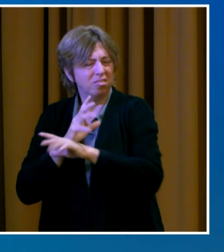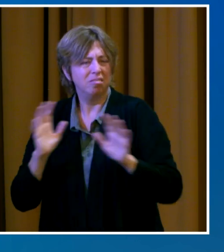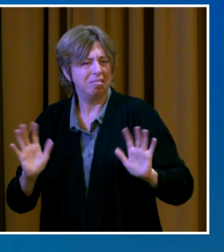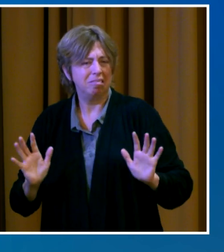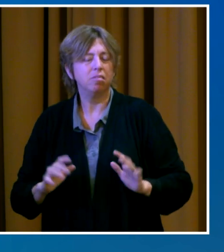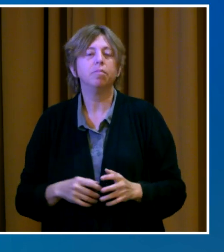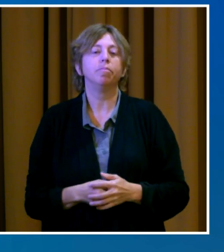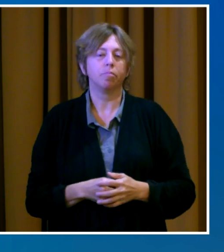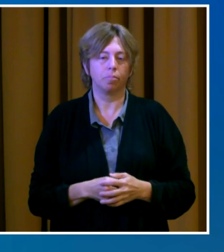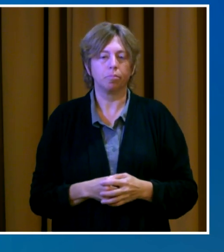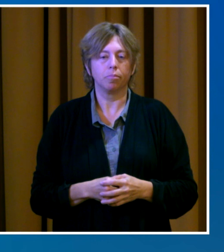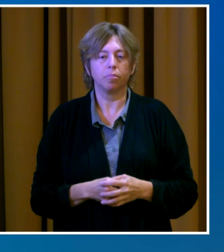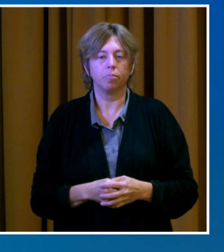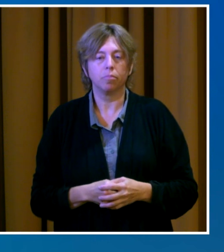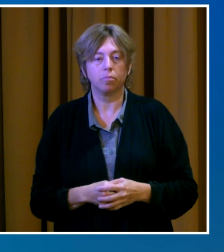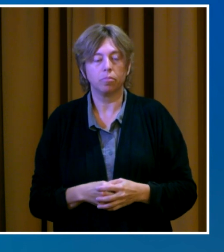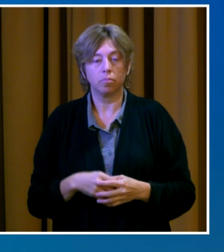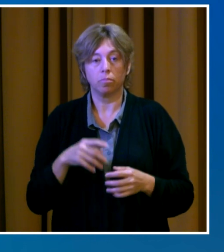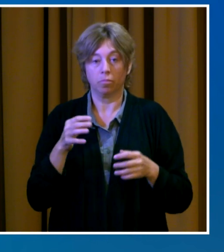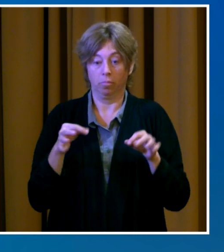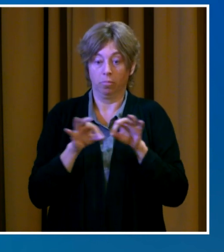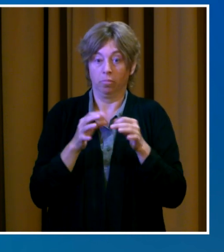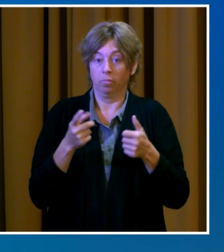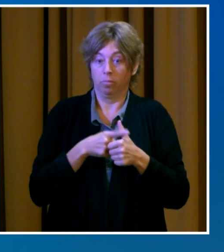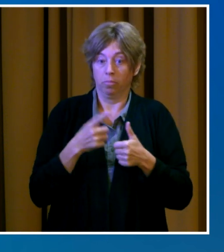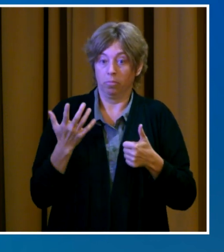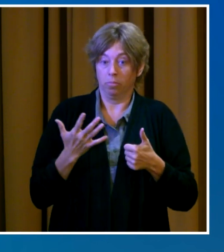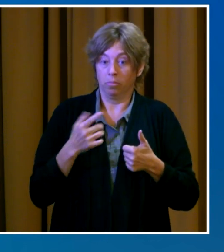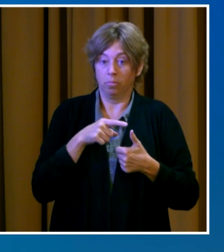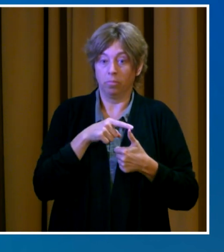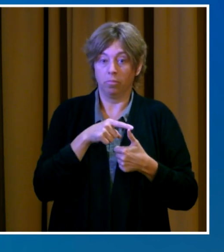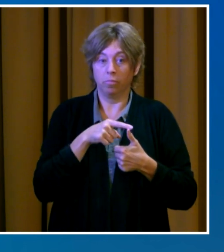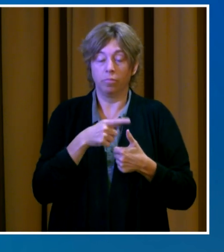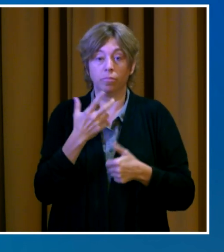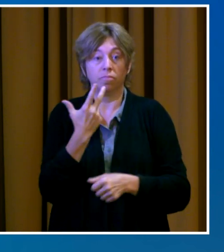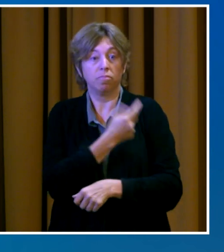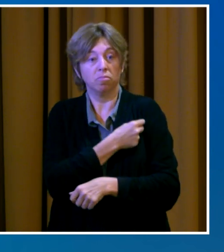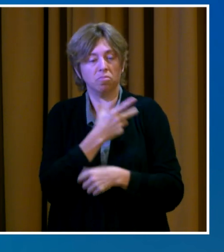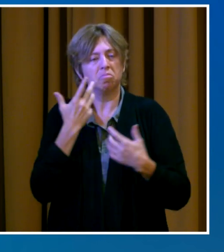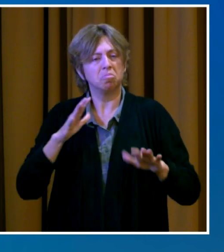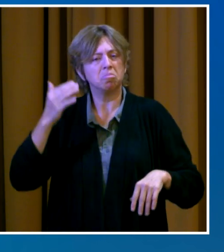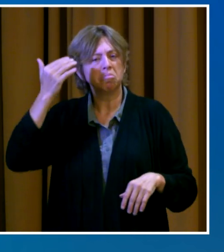First and foremost, we know that getting vaccinated provides the best protection.